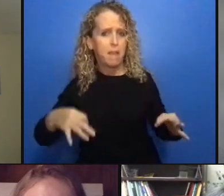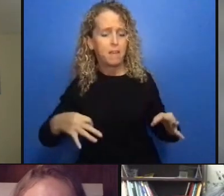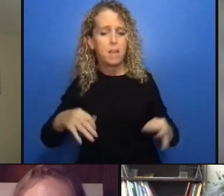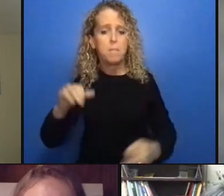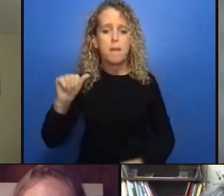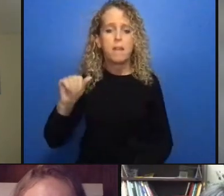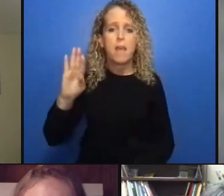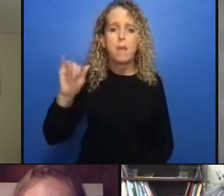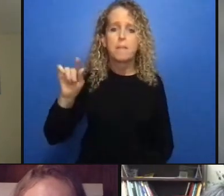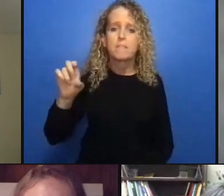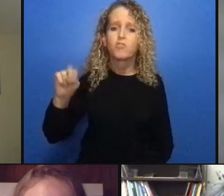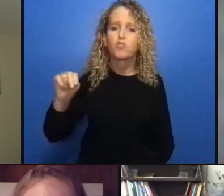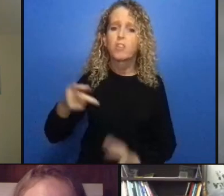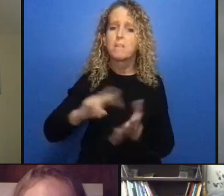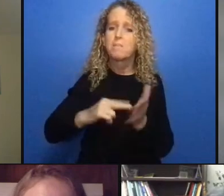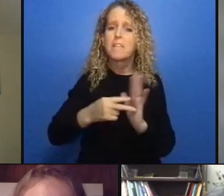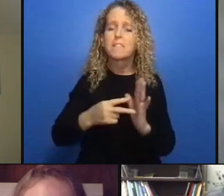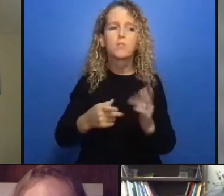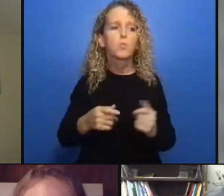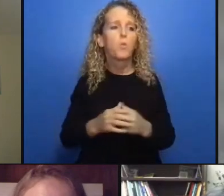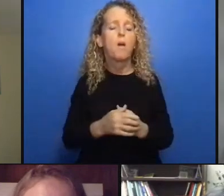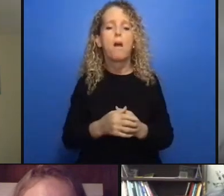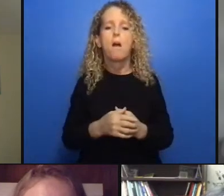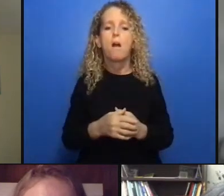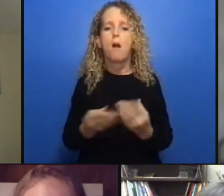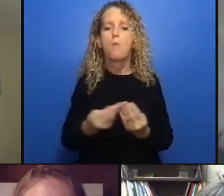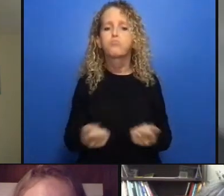bail decisions in which the judge said that the pandemic is not relevant and that